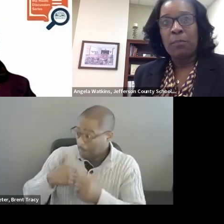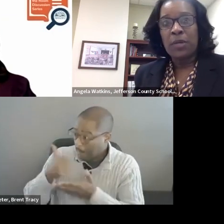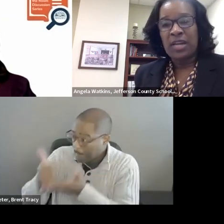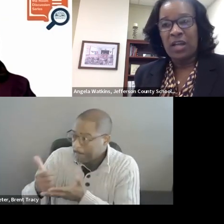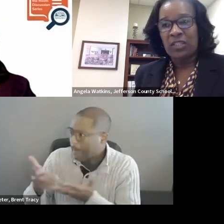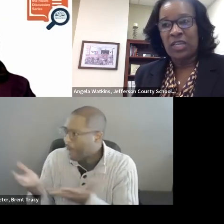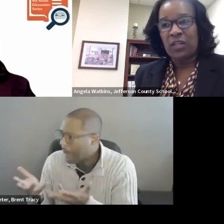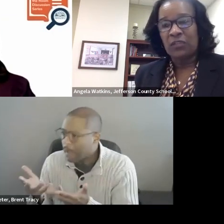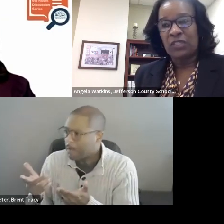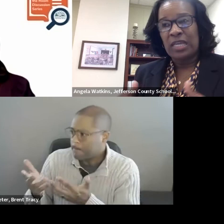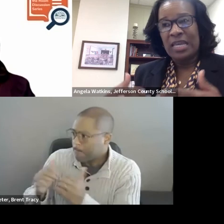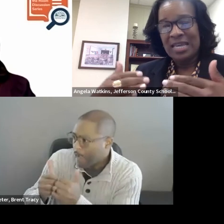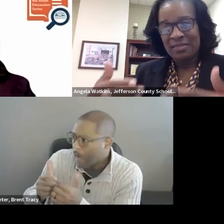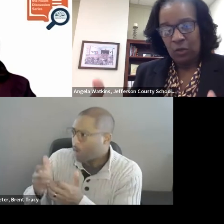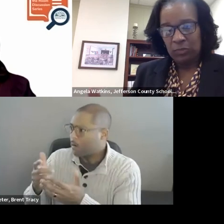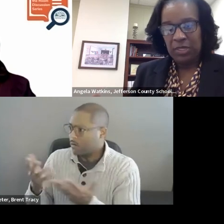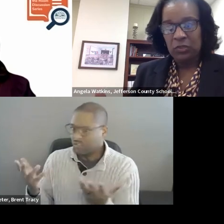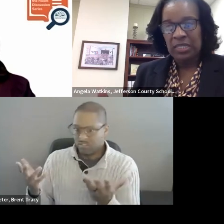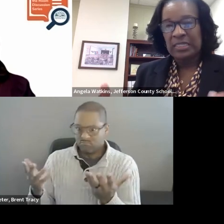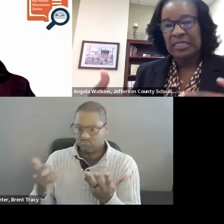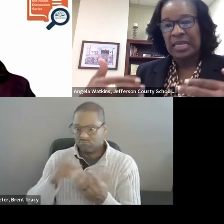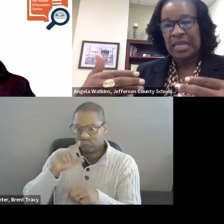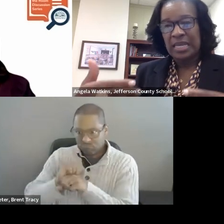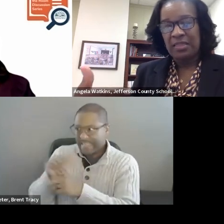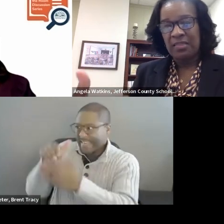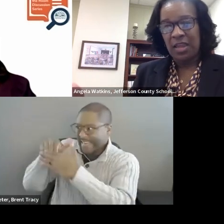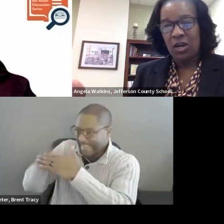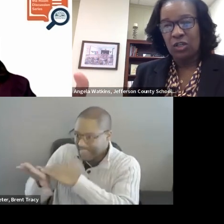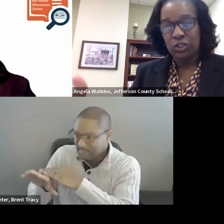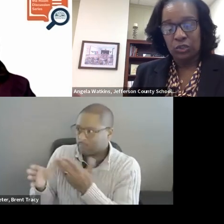Putting ourselves in those buildings, in their